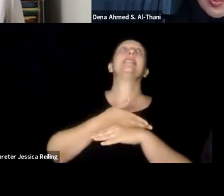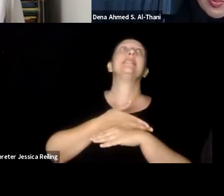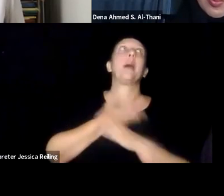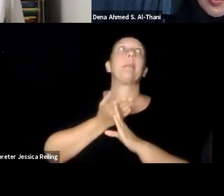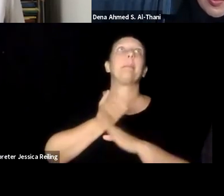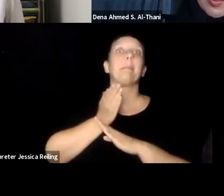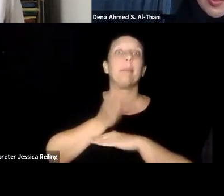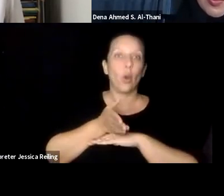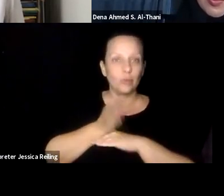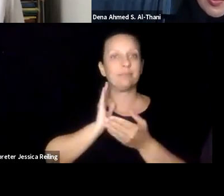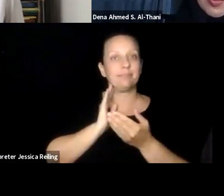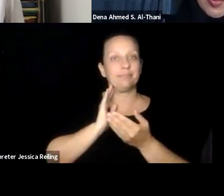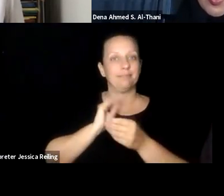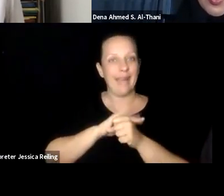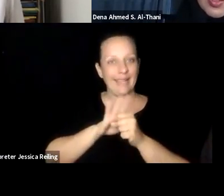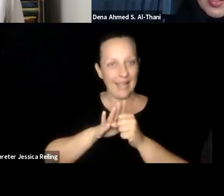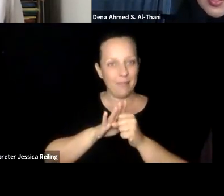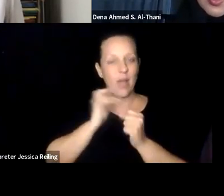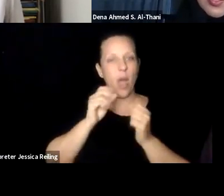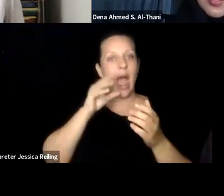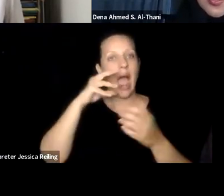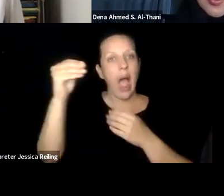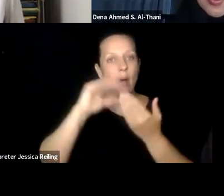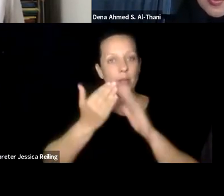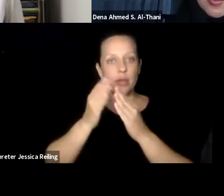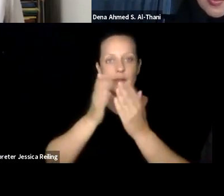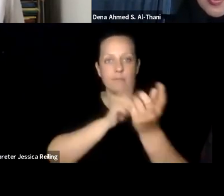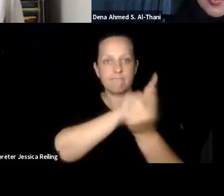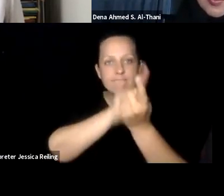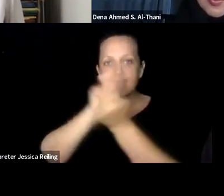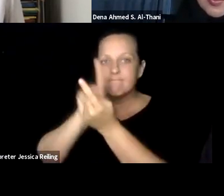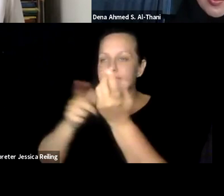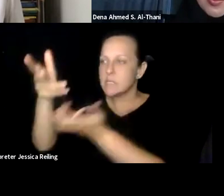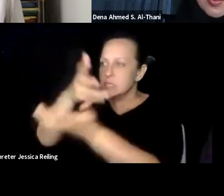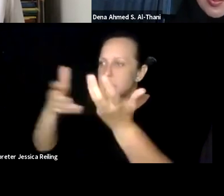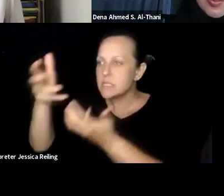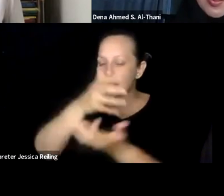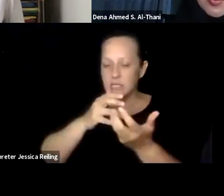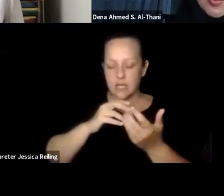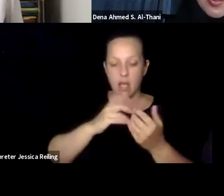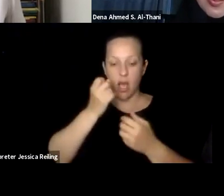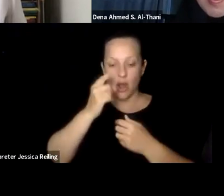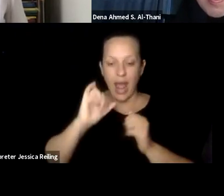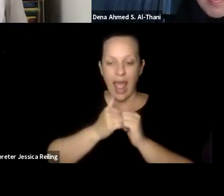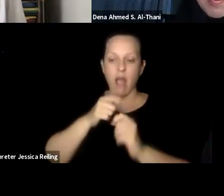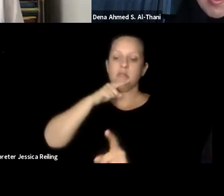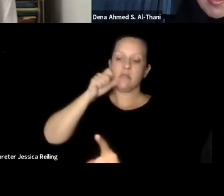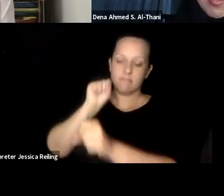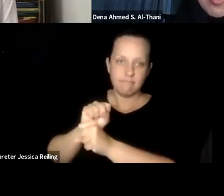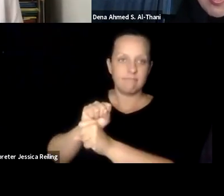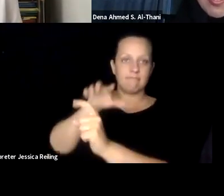one is versus another, and then ideally post-pandemic again, I try to get students out in the community meeting people face-to-face, and